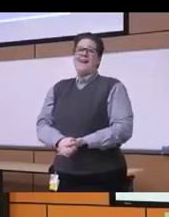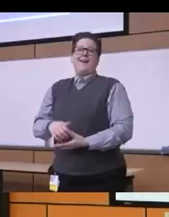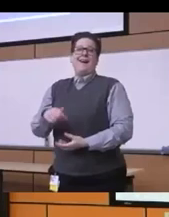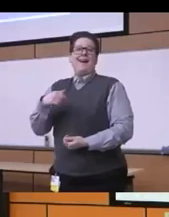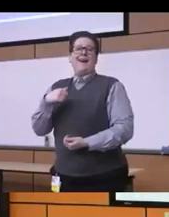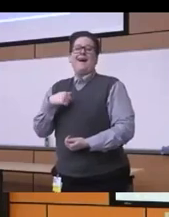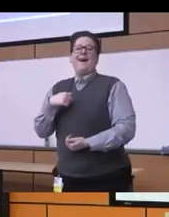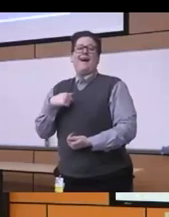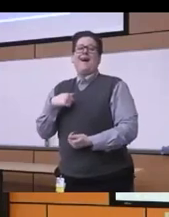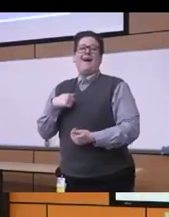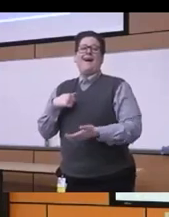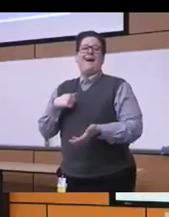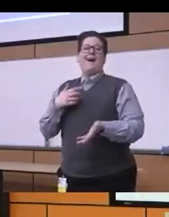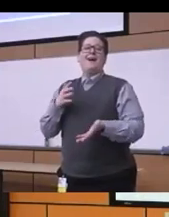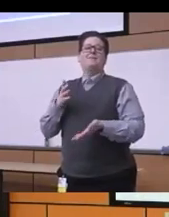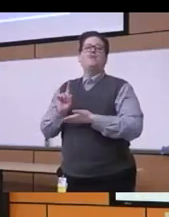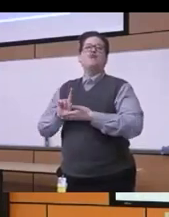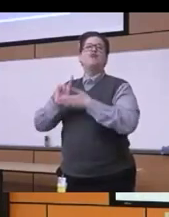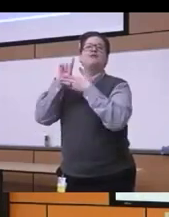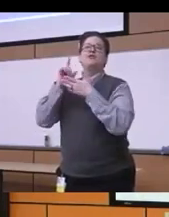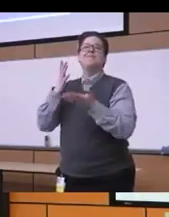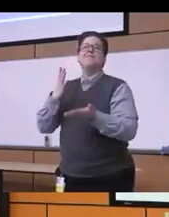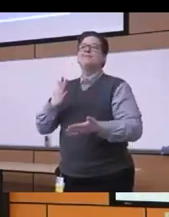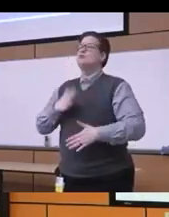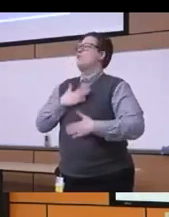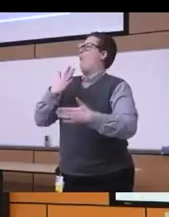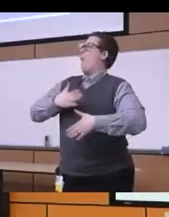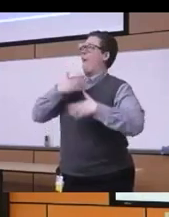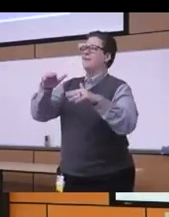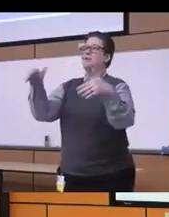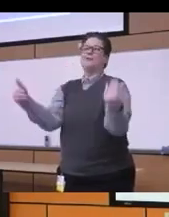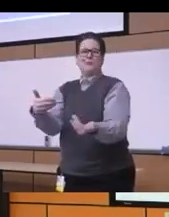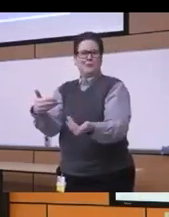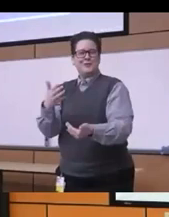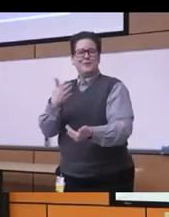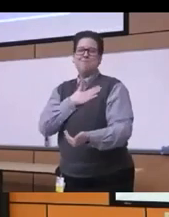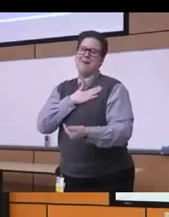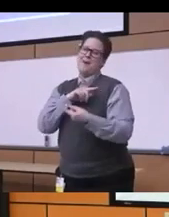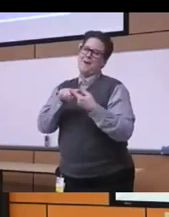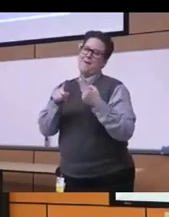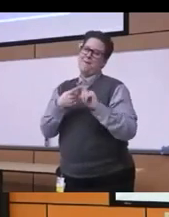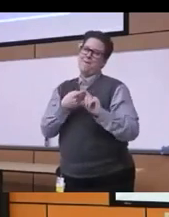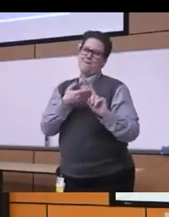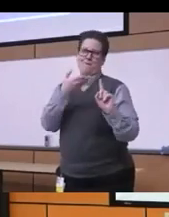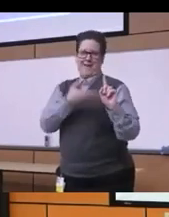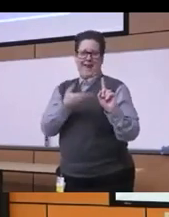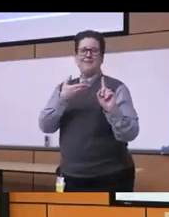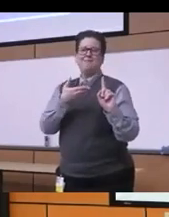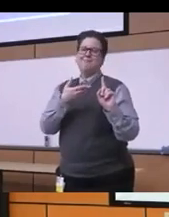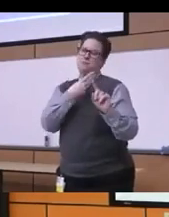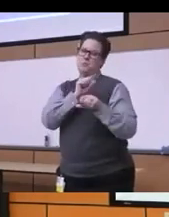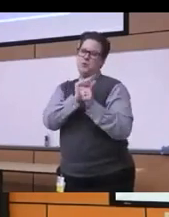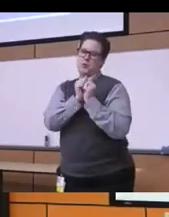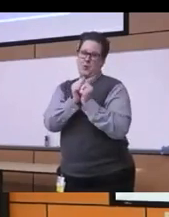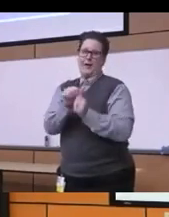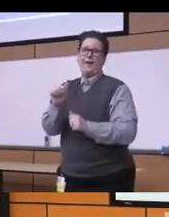privilege and uh Joy really to introduce my good friends and colleague Antoine the way he